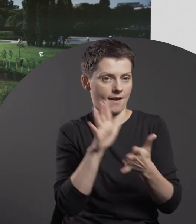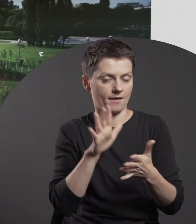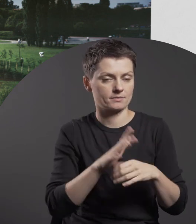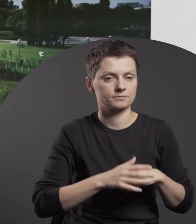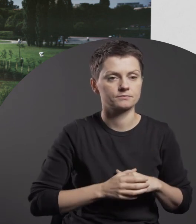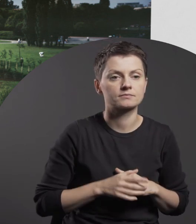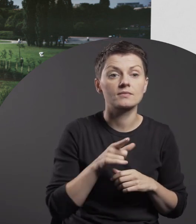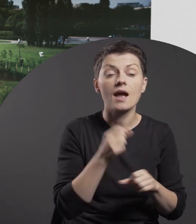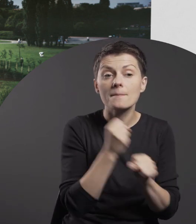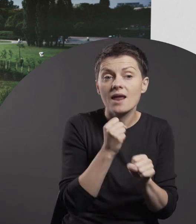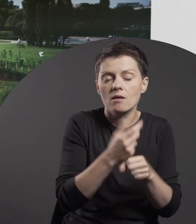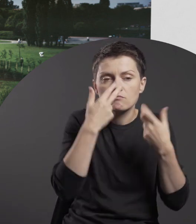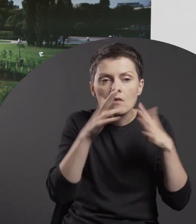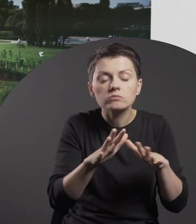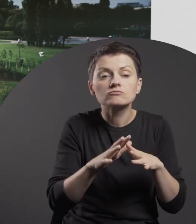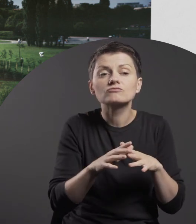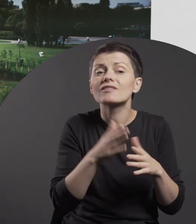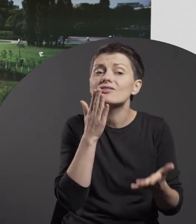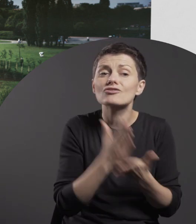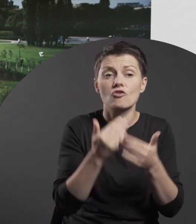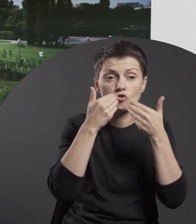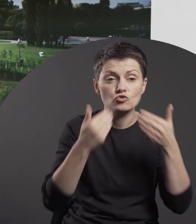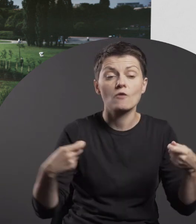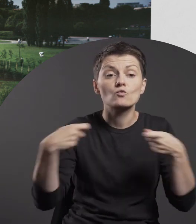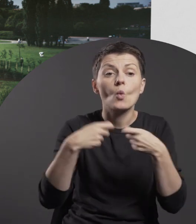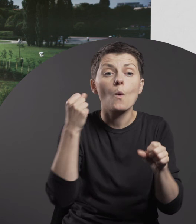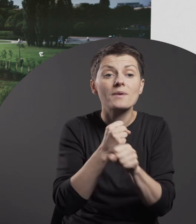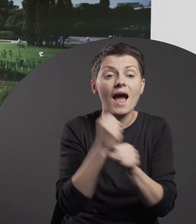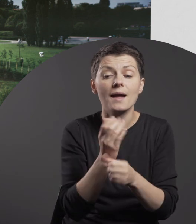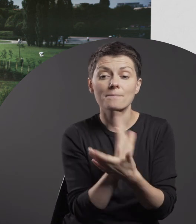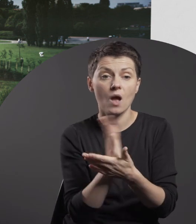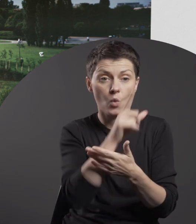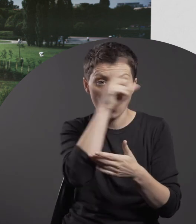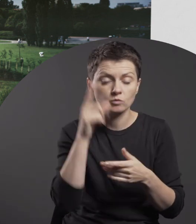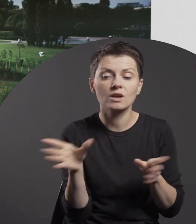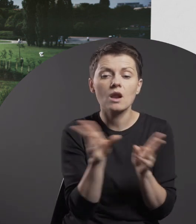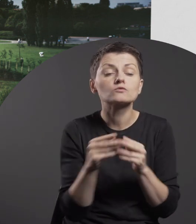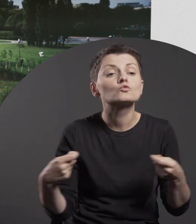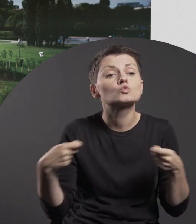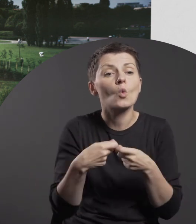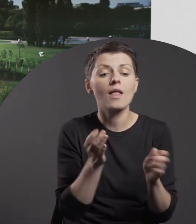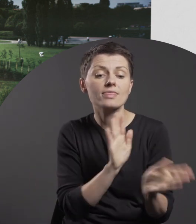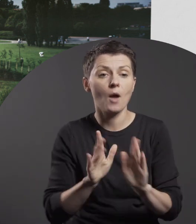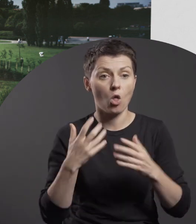The work shows that only through cooperation and taking care of nature jointly